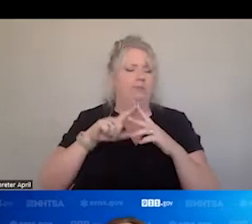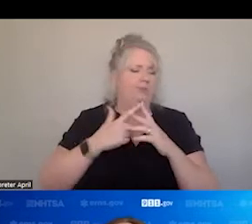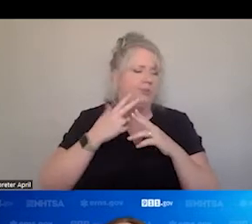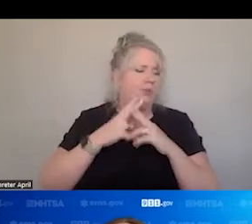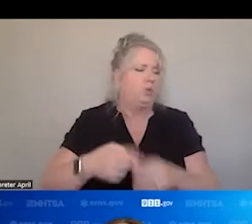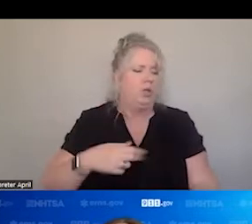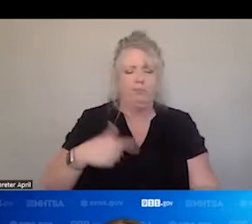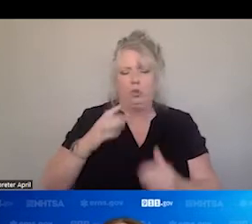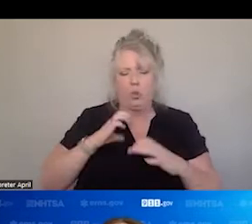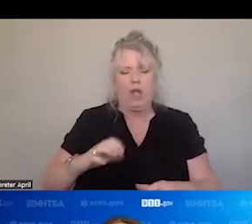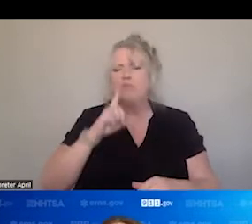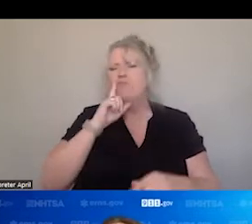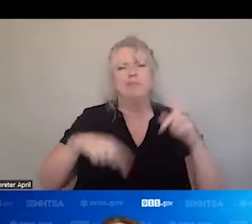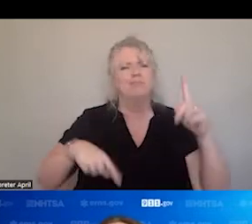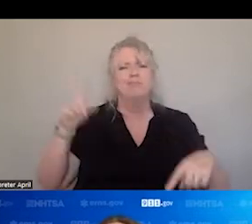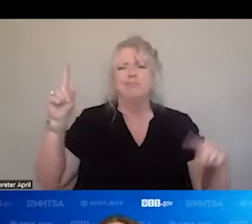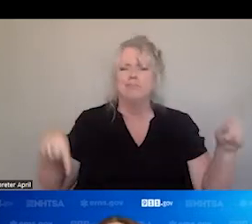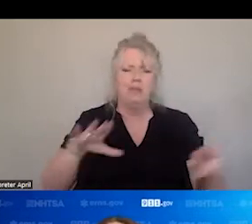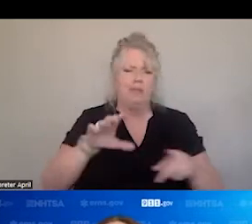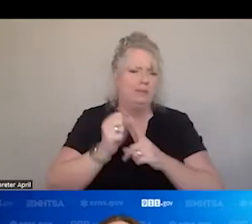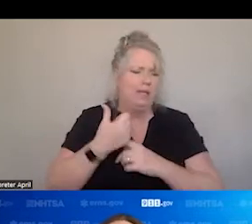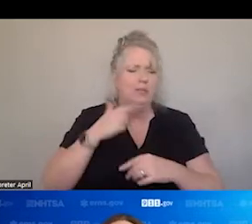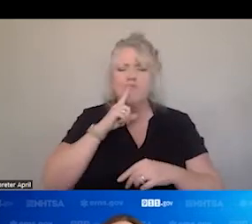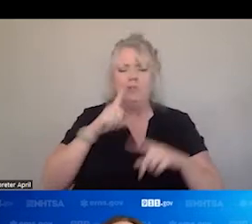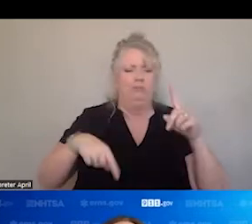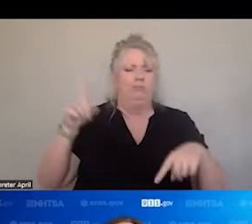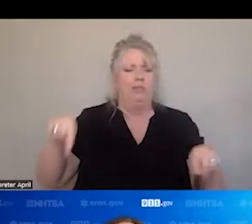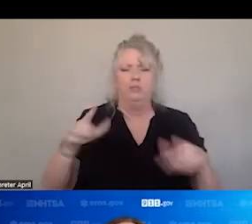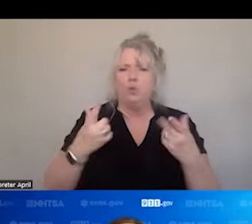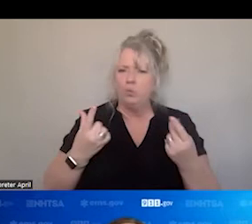REALLY DEPENDS ON THE SETTING. DEPEND ON WHAT YOU ARE DOING. BUT WE ARE GOING TO ASSESS FOR